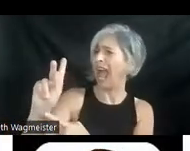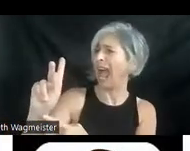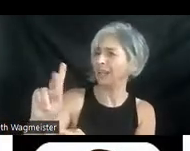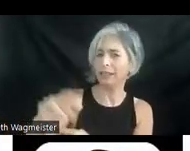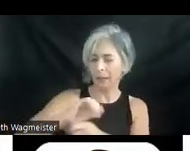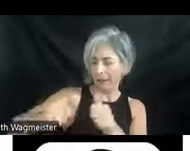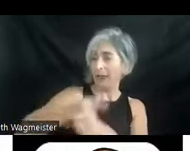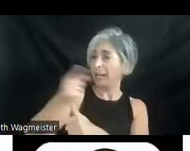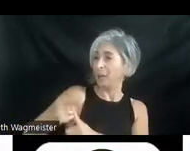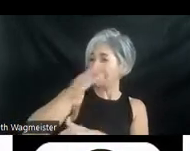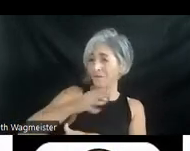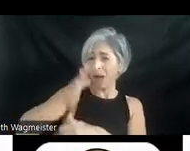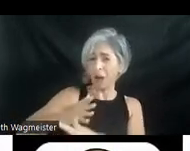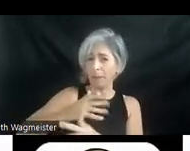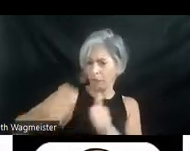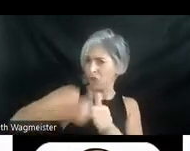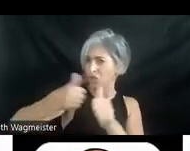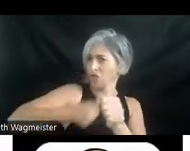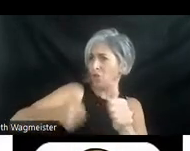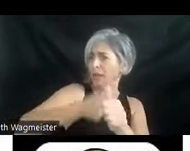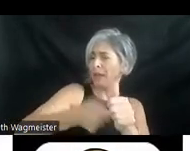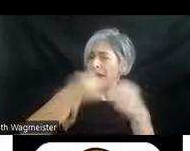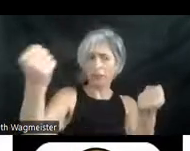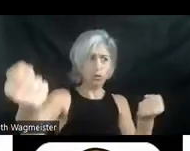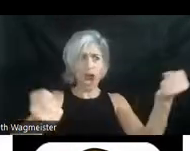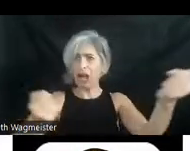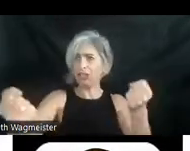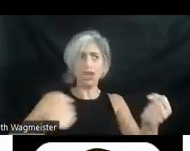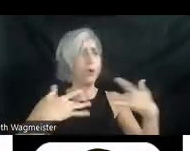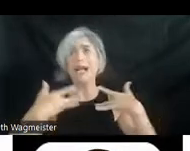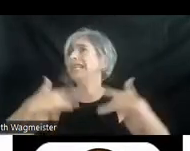Behind him was a farmer pursuing him on the tractor if